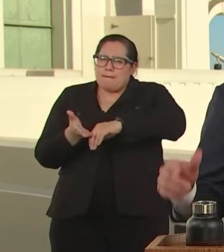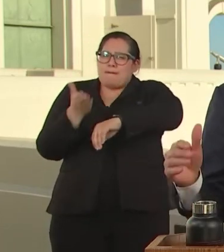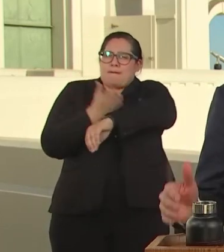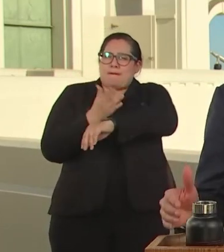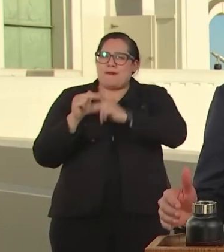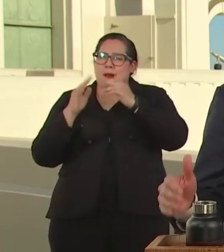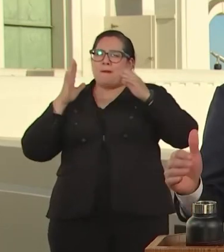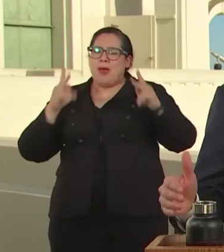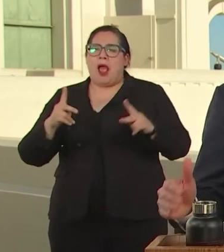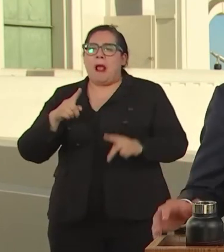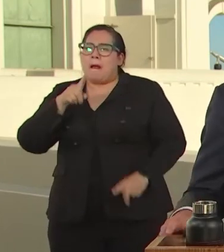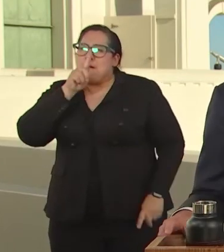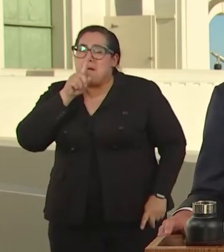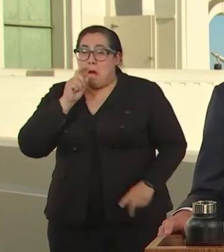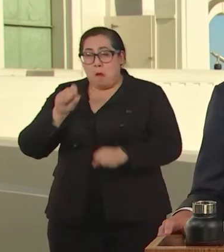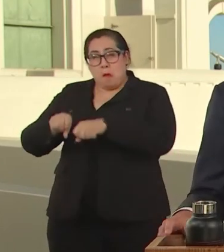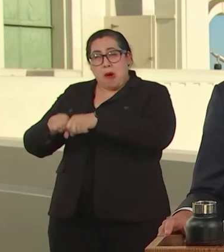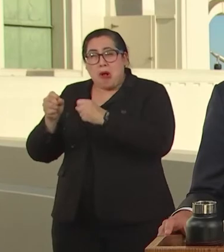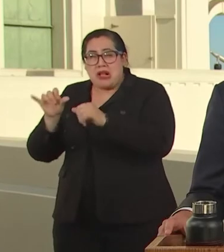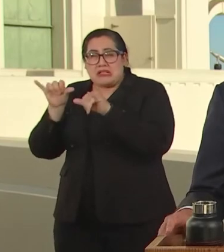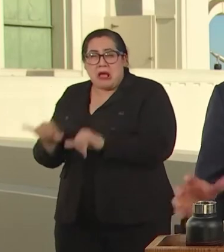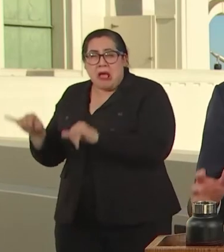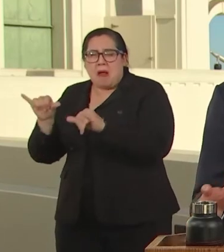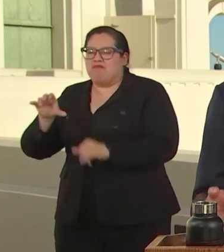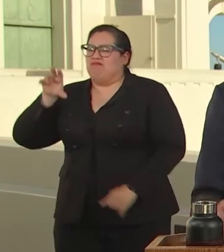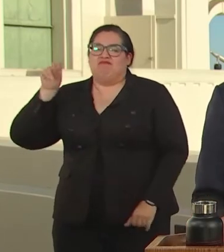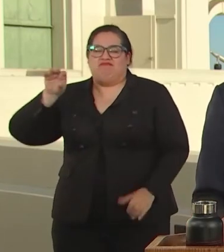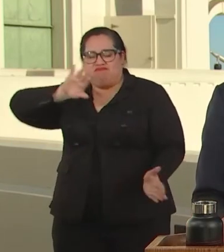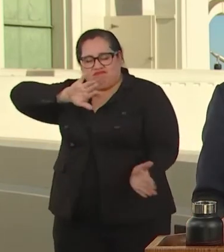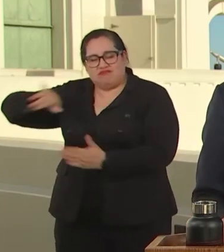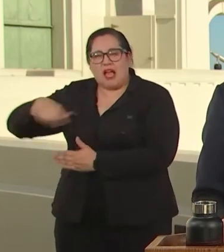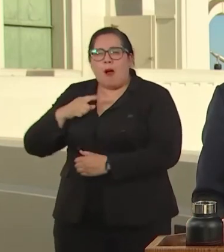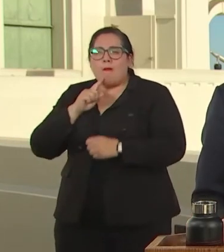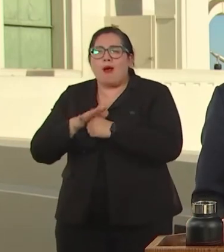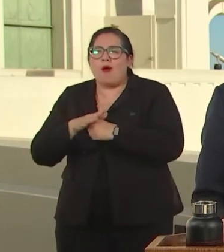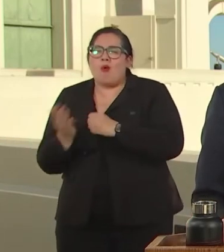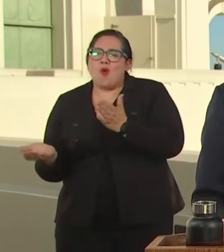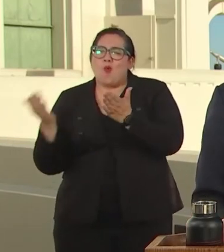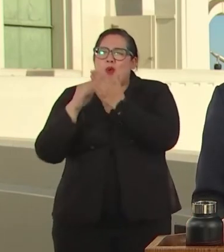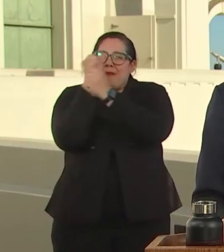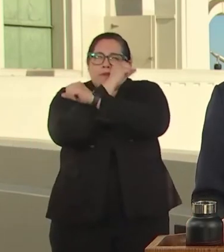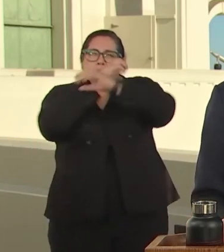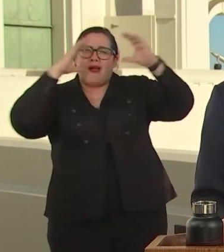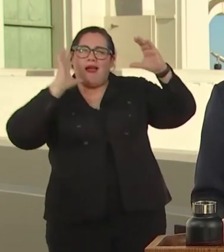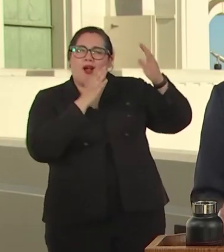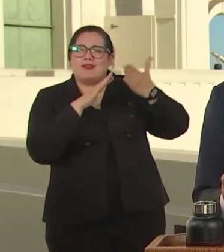I PROMISED YOU THAT WE WOULD REIMAGINE OUR CITY WITH JUSTICE